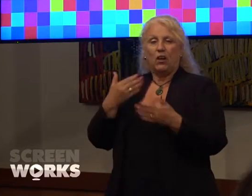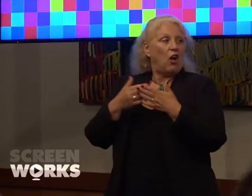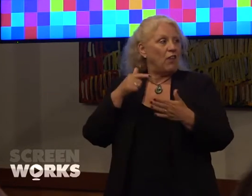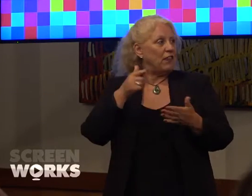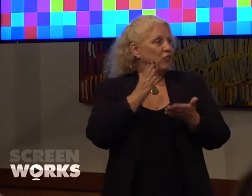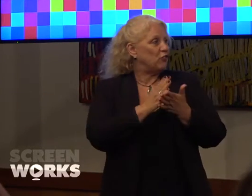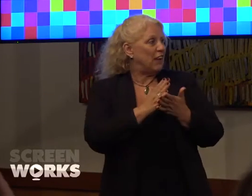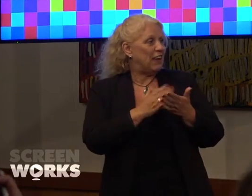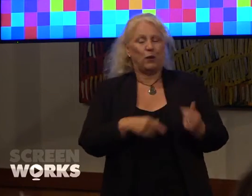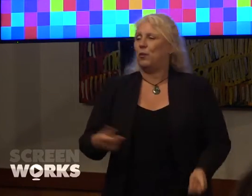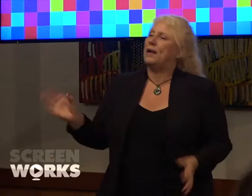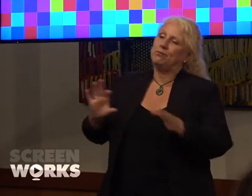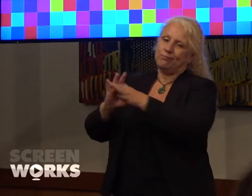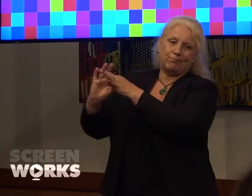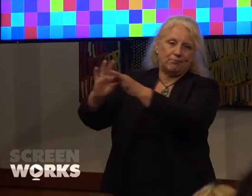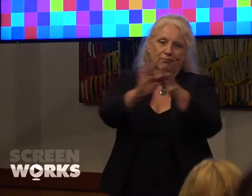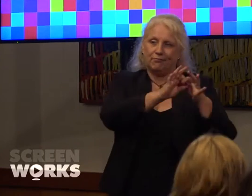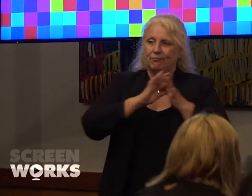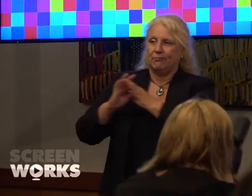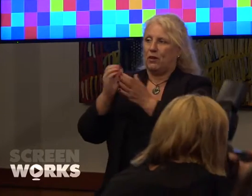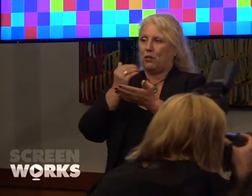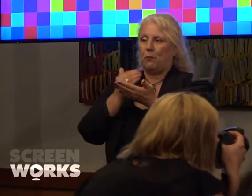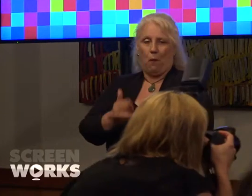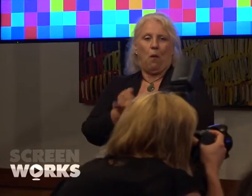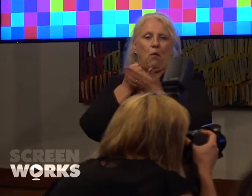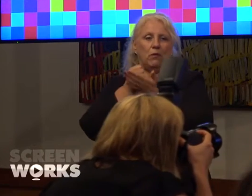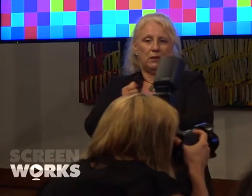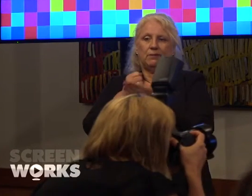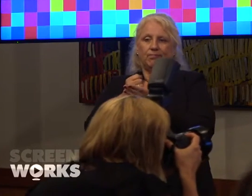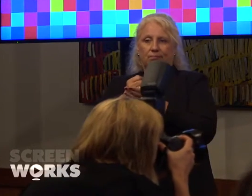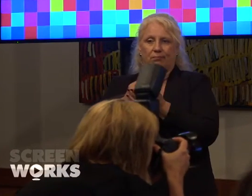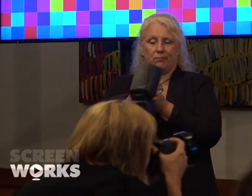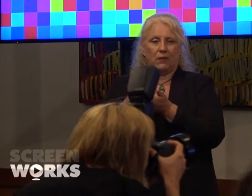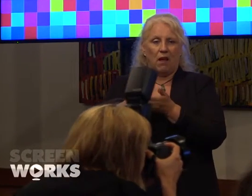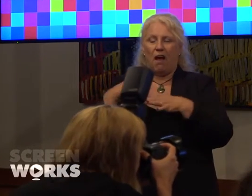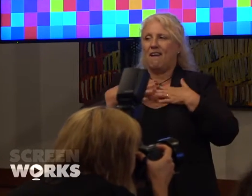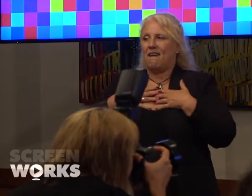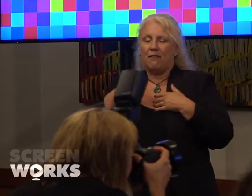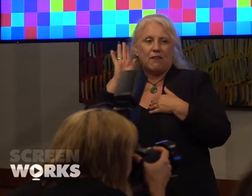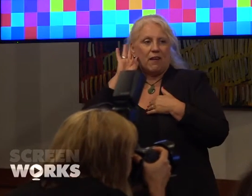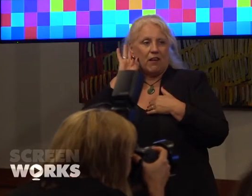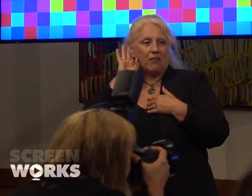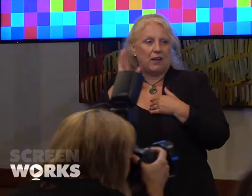absolutely united, supportive front and I love hearing out both what Screen